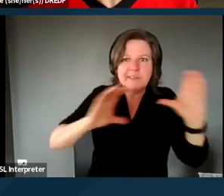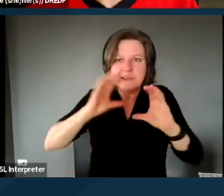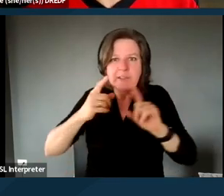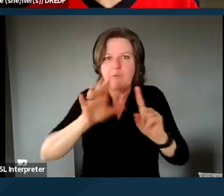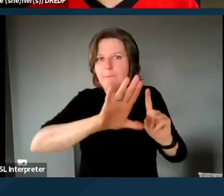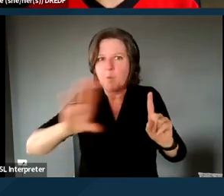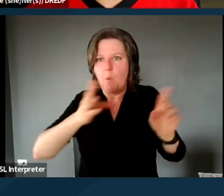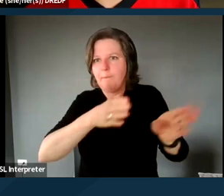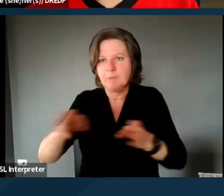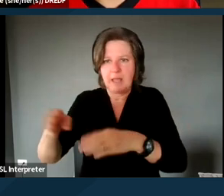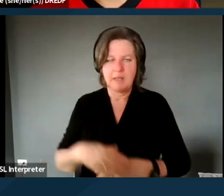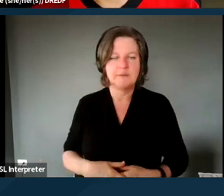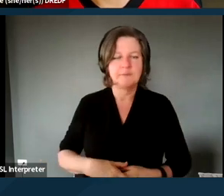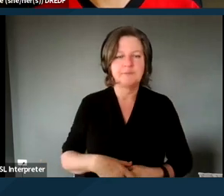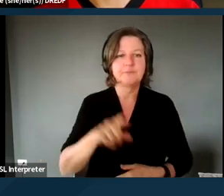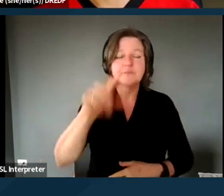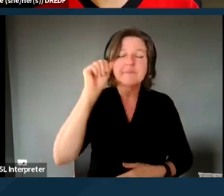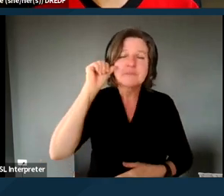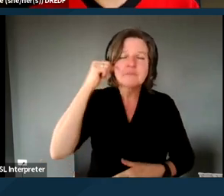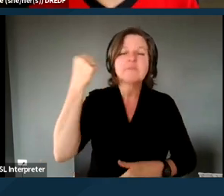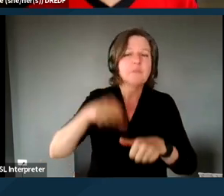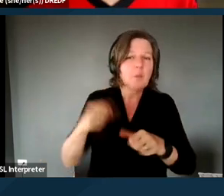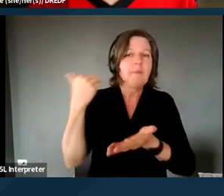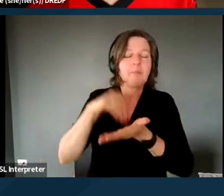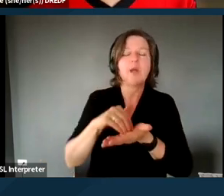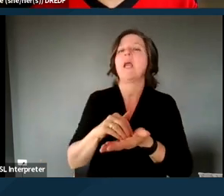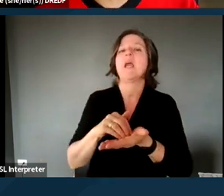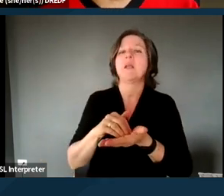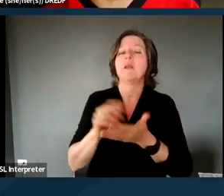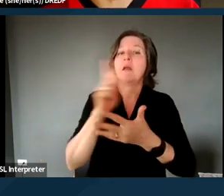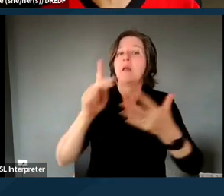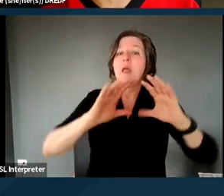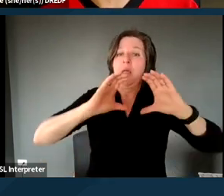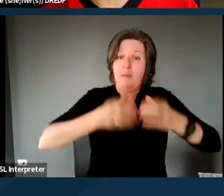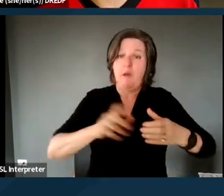And just keeping in mind, again, the populations that CalAIM is really focused on,